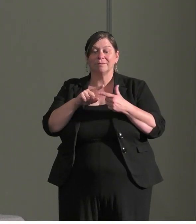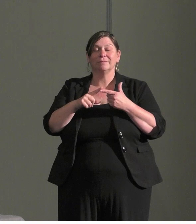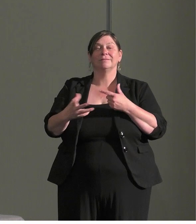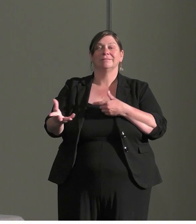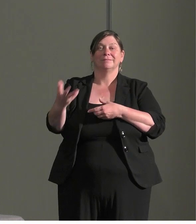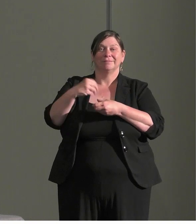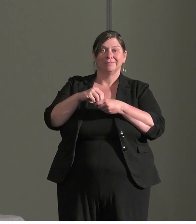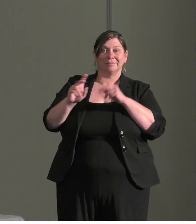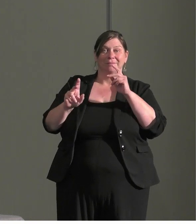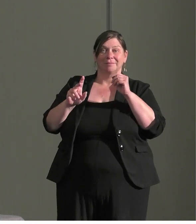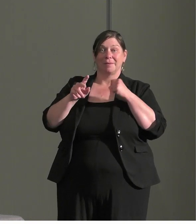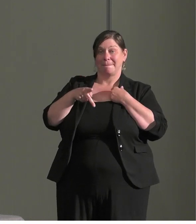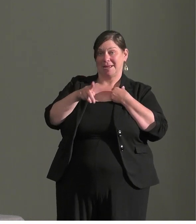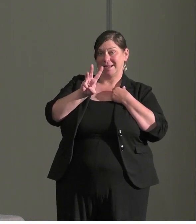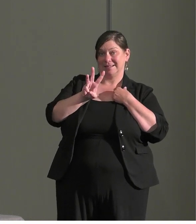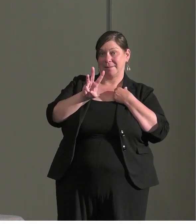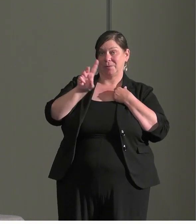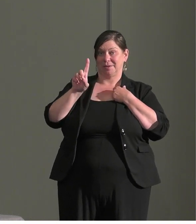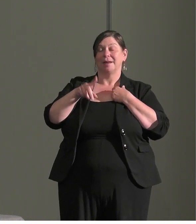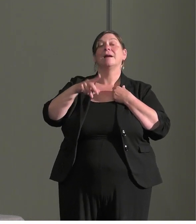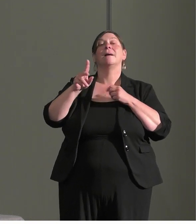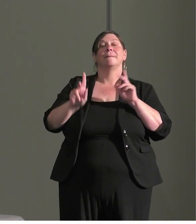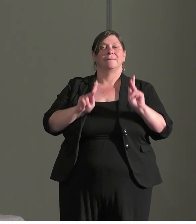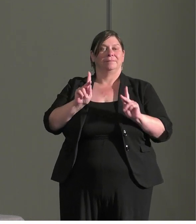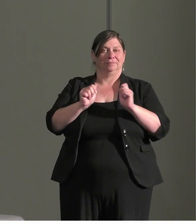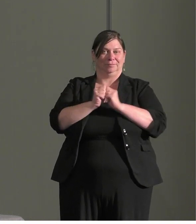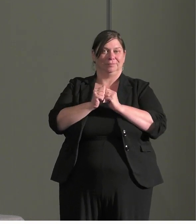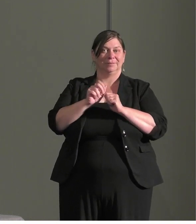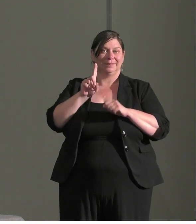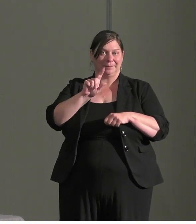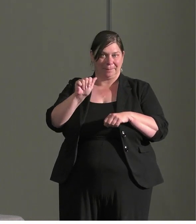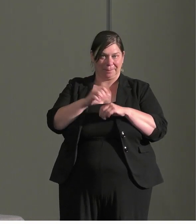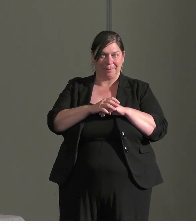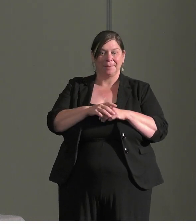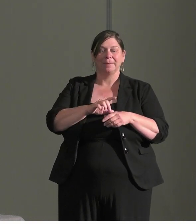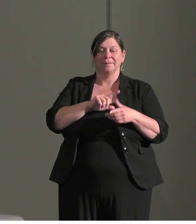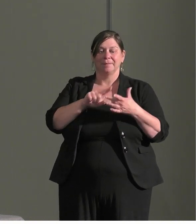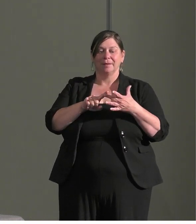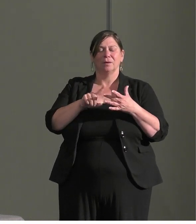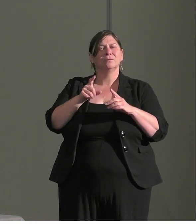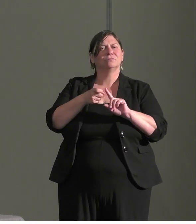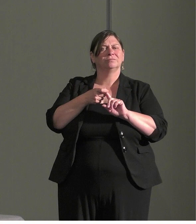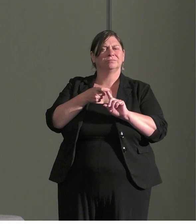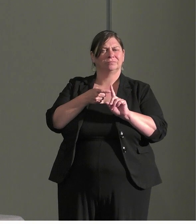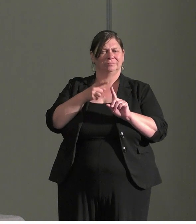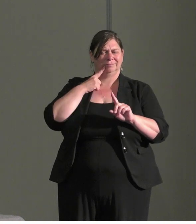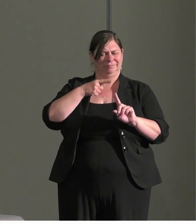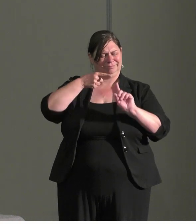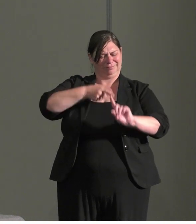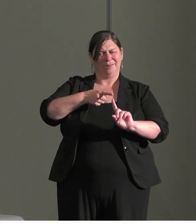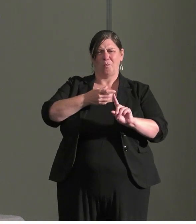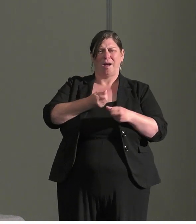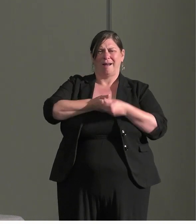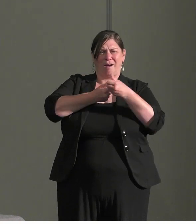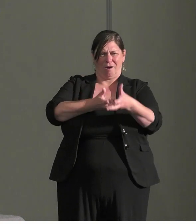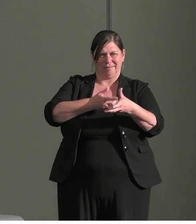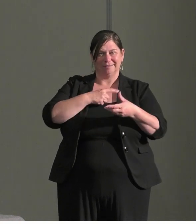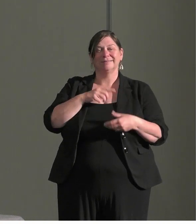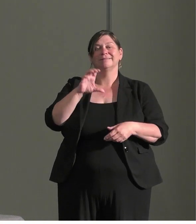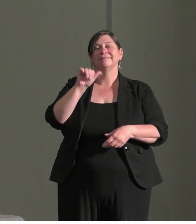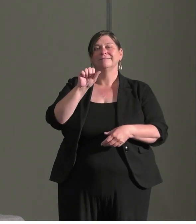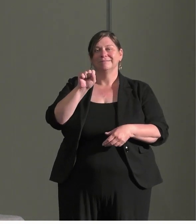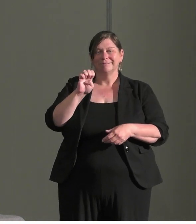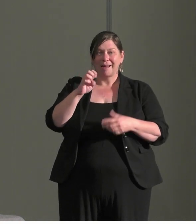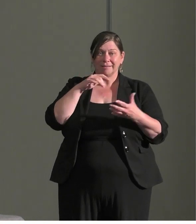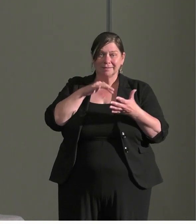People With Disabilities looking at root causes and case studies how we interacted